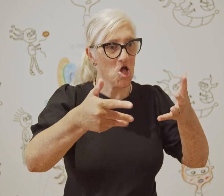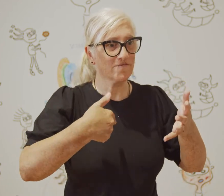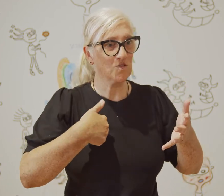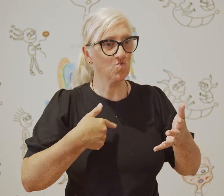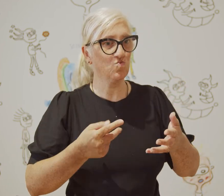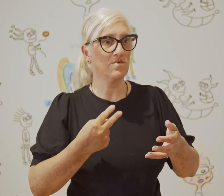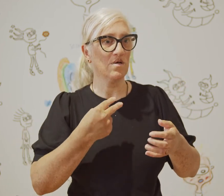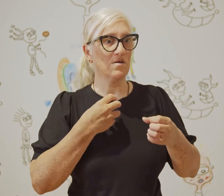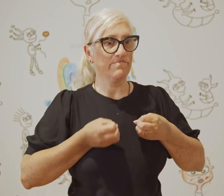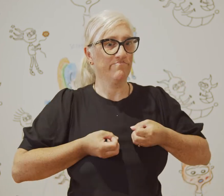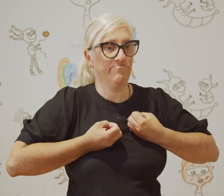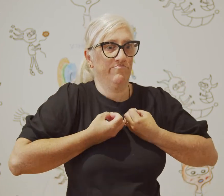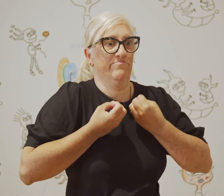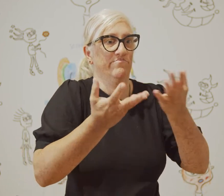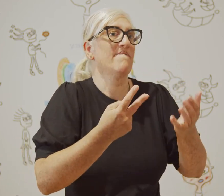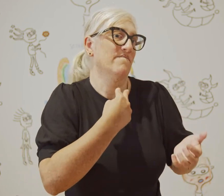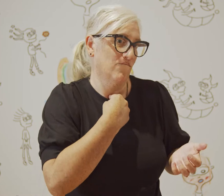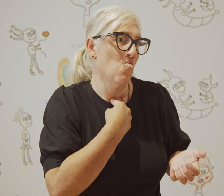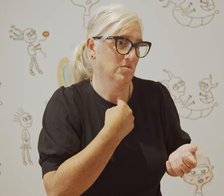Creativity allows you to get your voice out there.